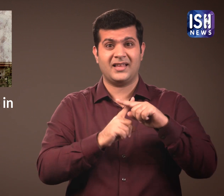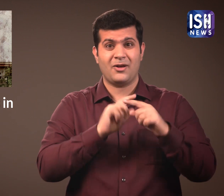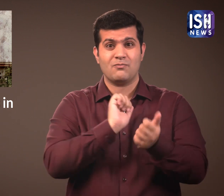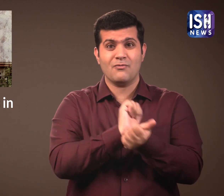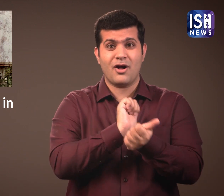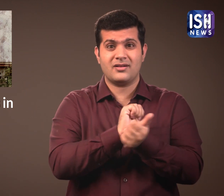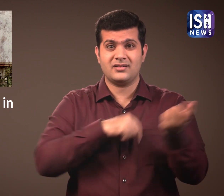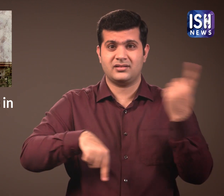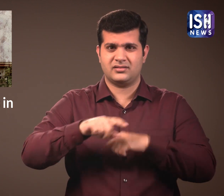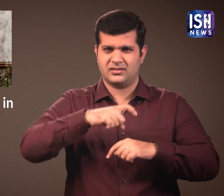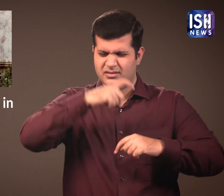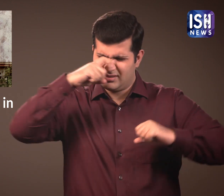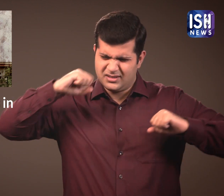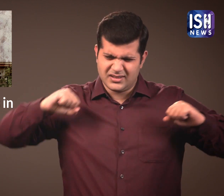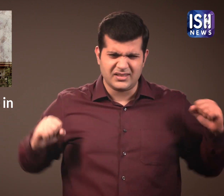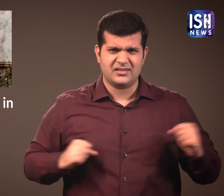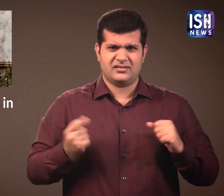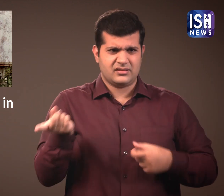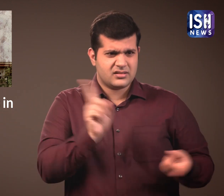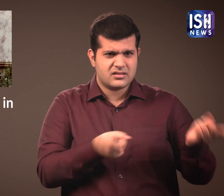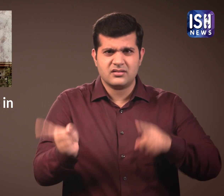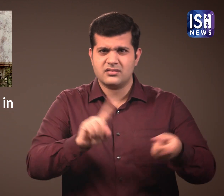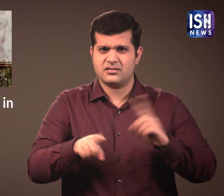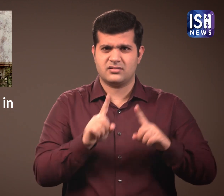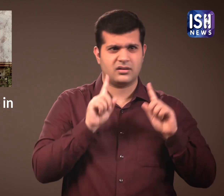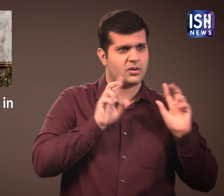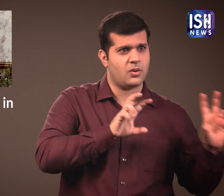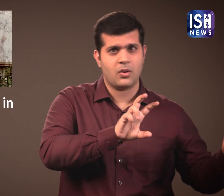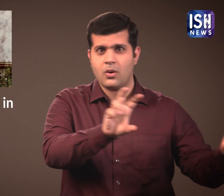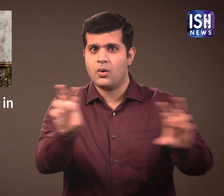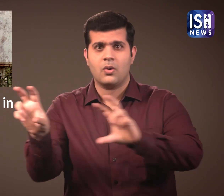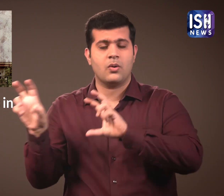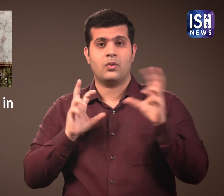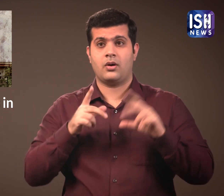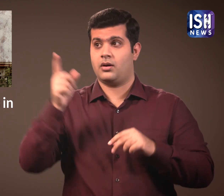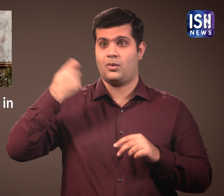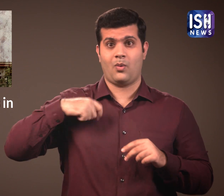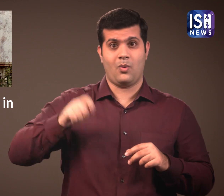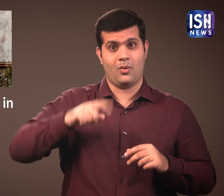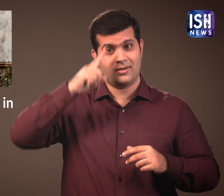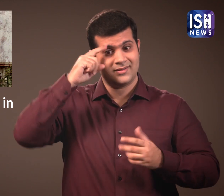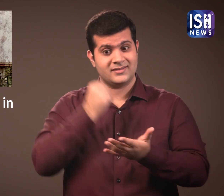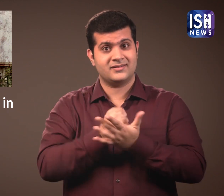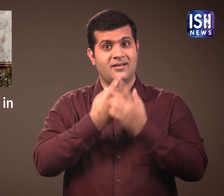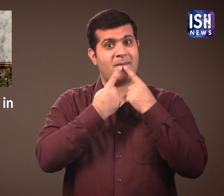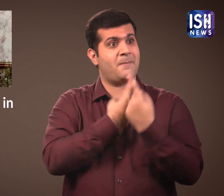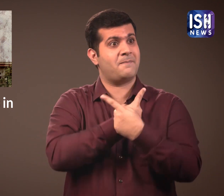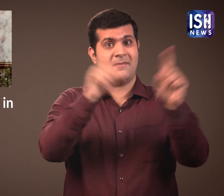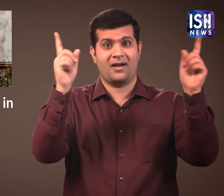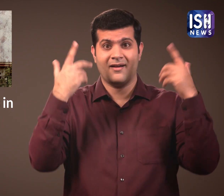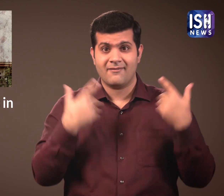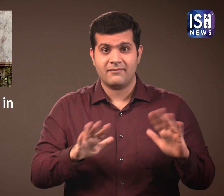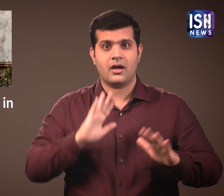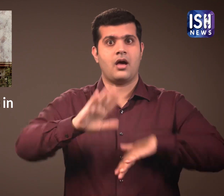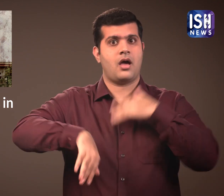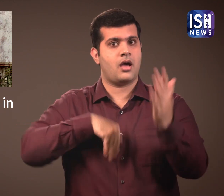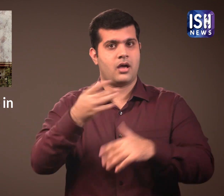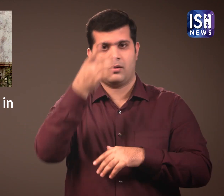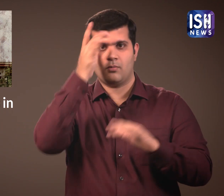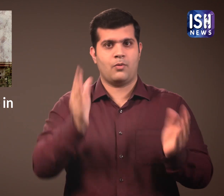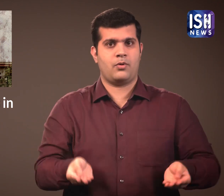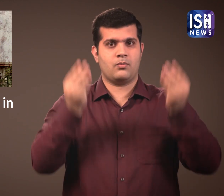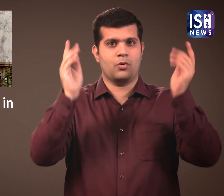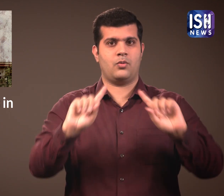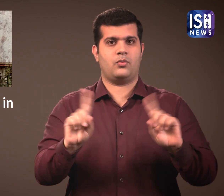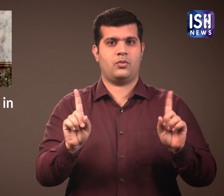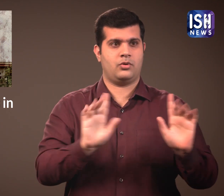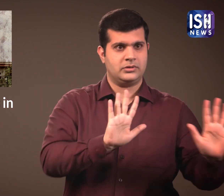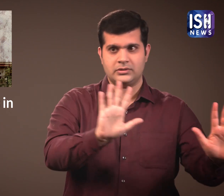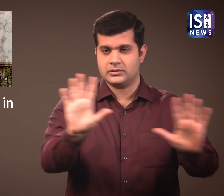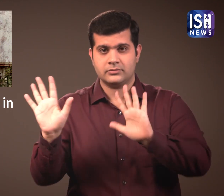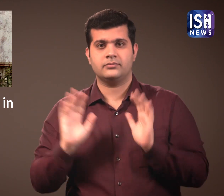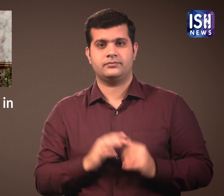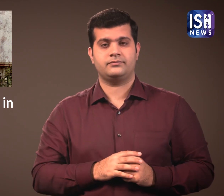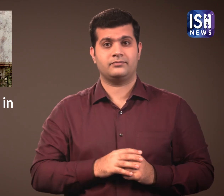The police are working very hard to maintain security so that once the decision is announced, there are no problems.